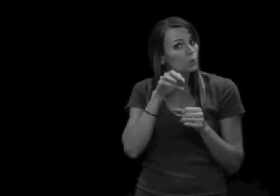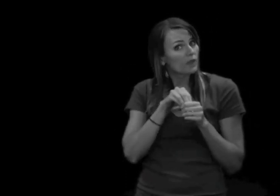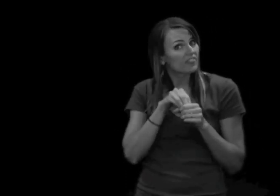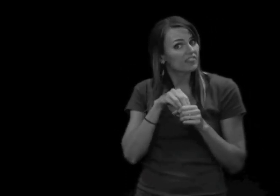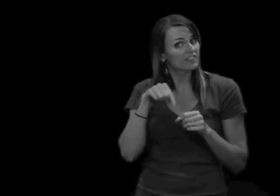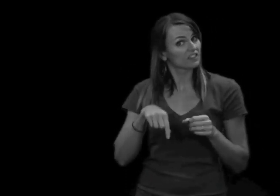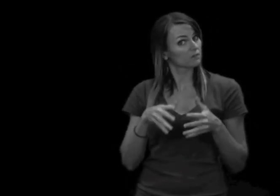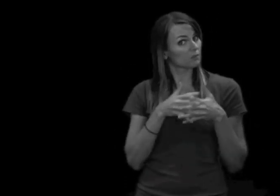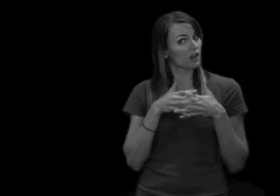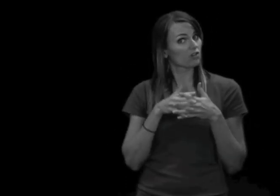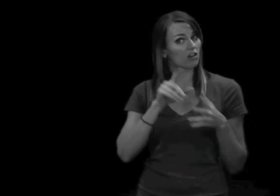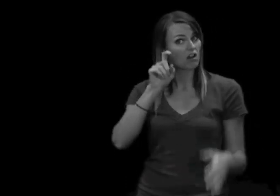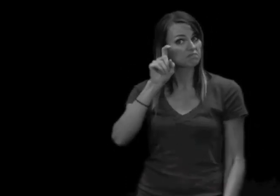Do you think it can happen here in America?